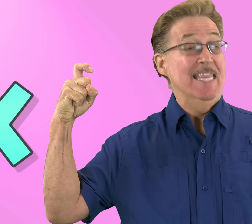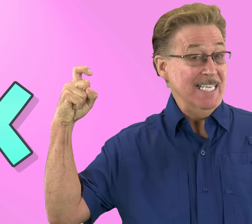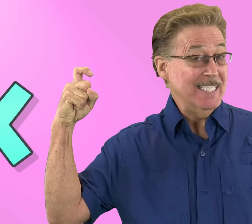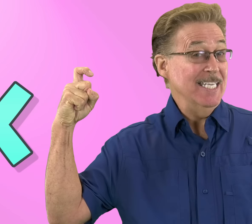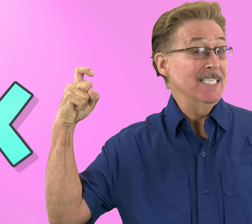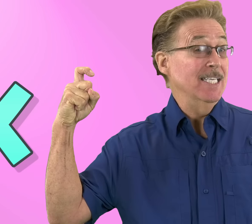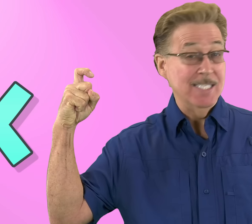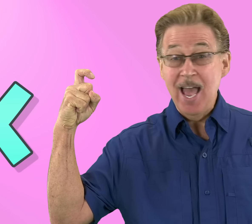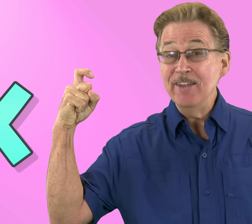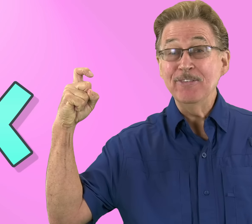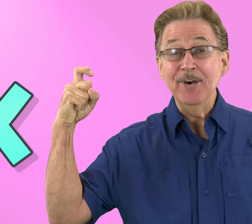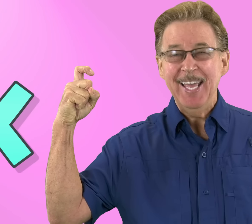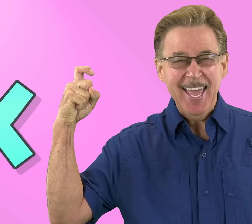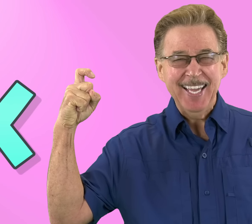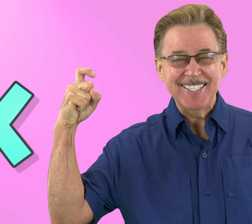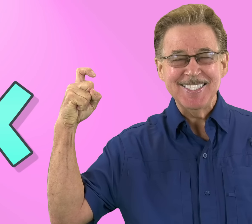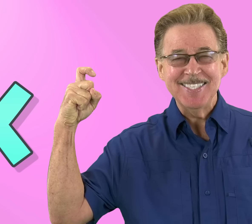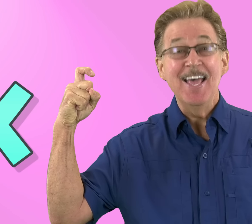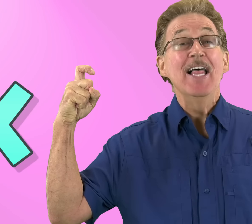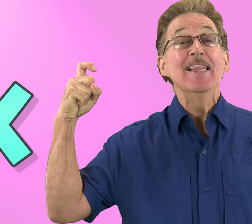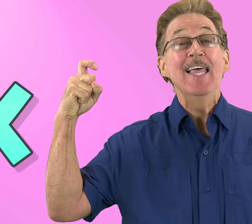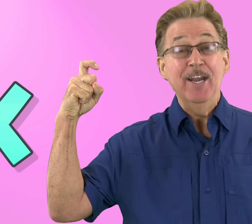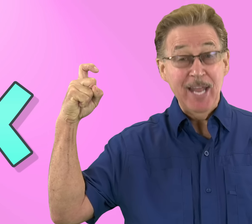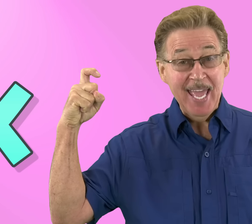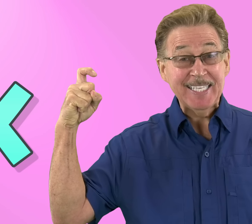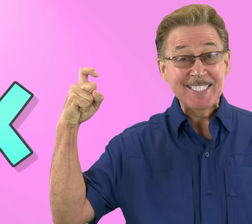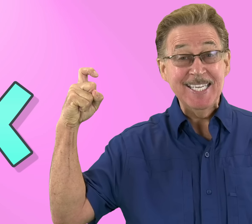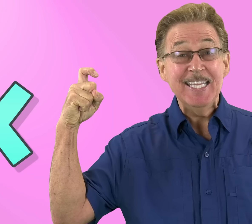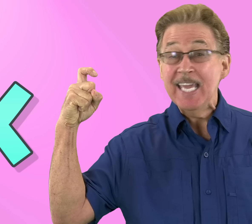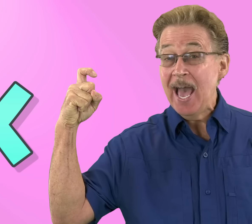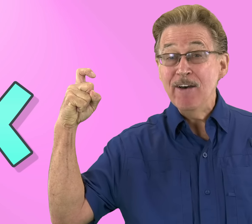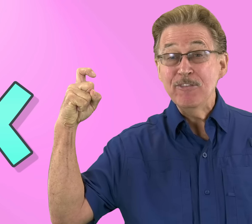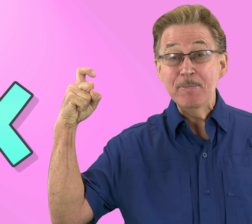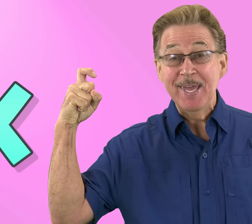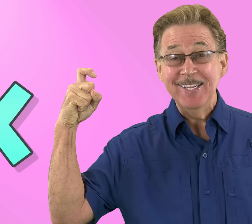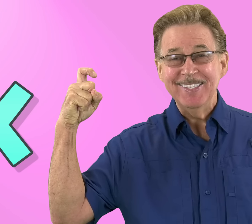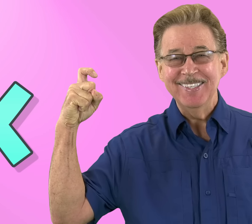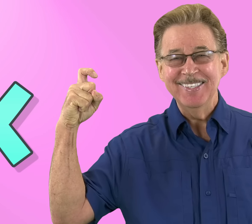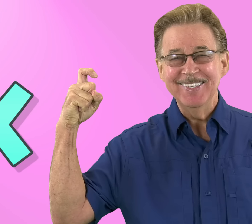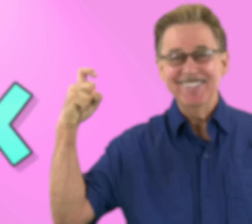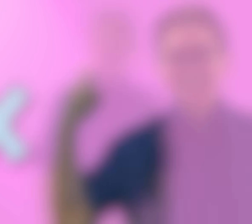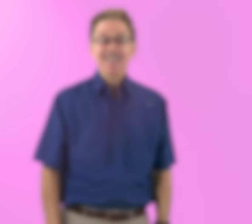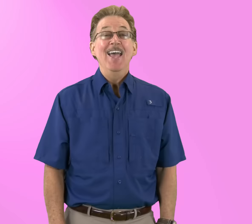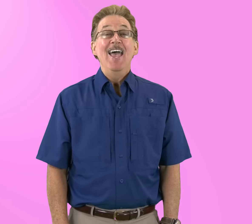This is the sign for X x Letter X x in the alphabet